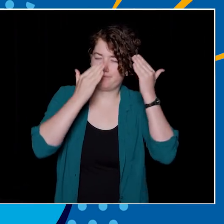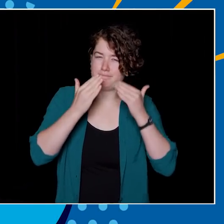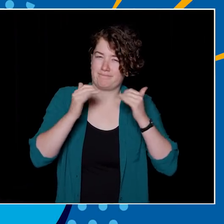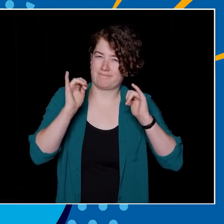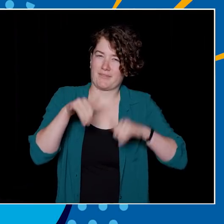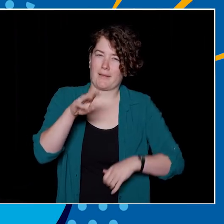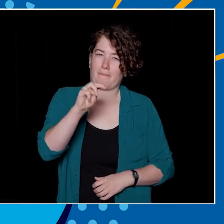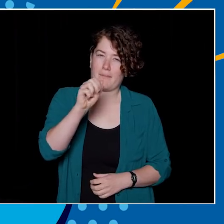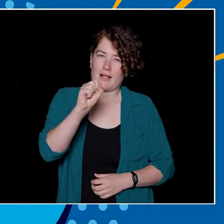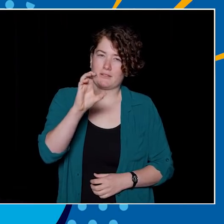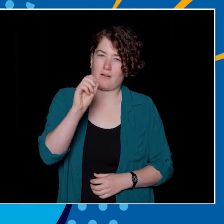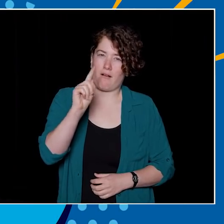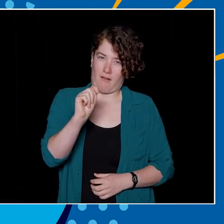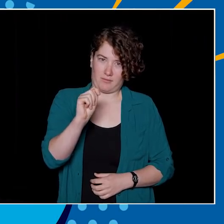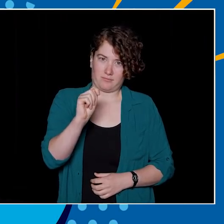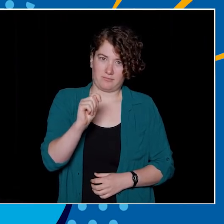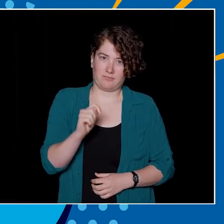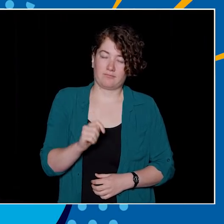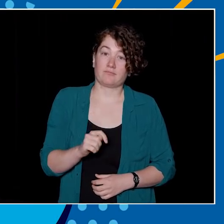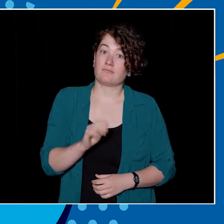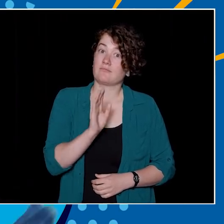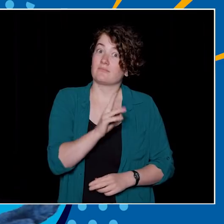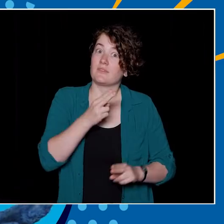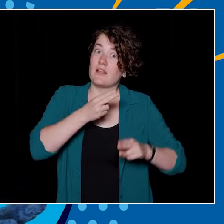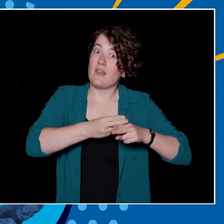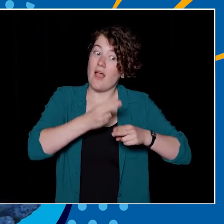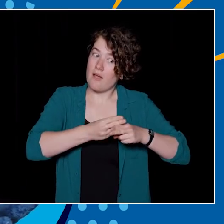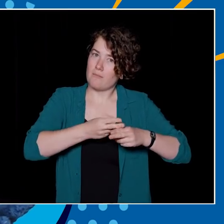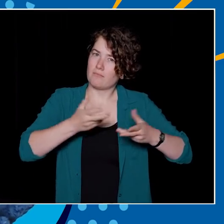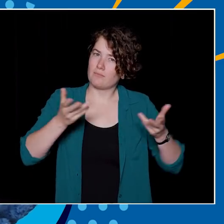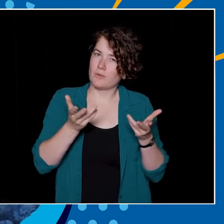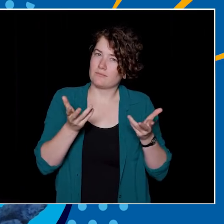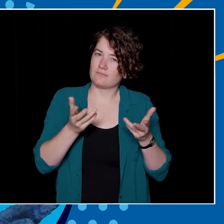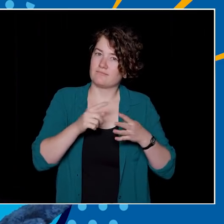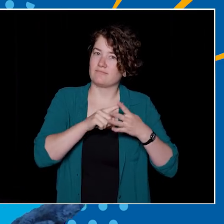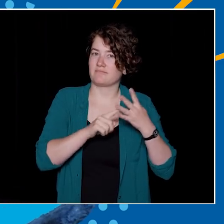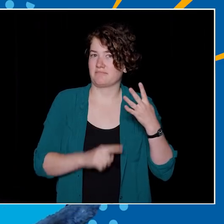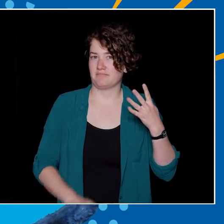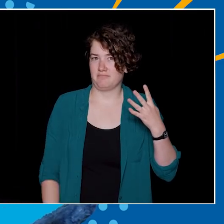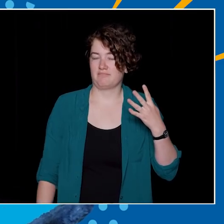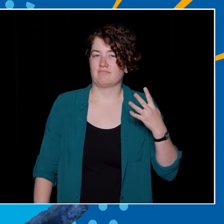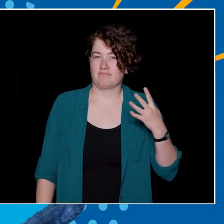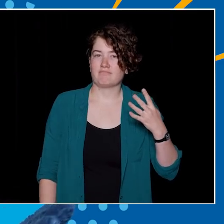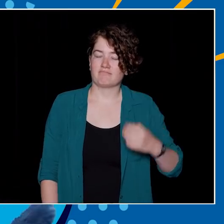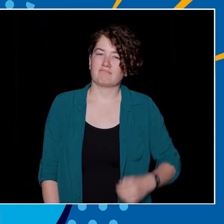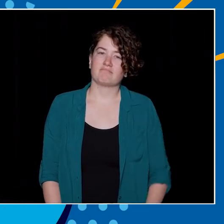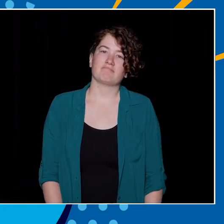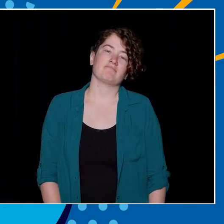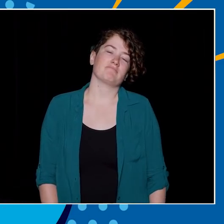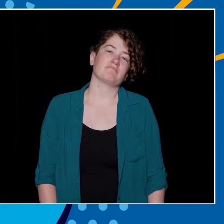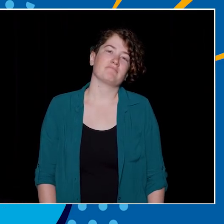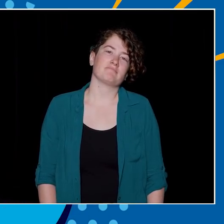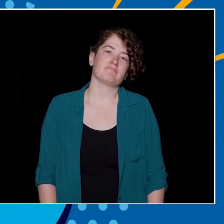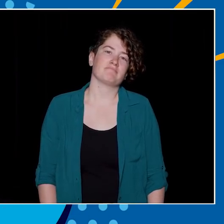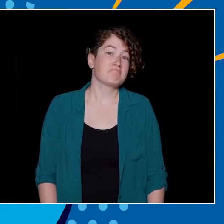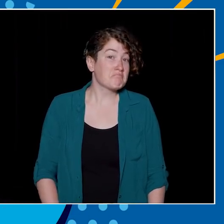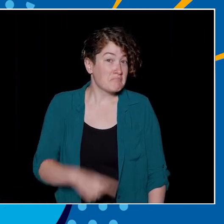our very own mascot and Thunderbird, but what is their name? Is it A, Birdy, B, Thunder, C, Lightning or D, Boomy?